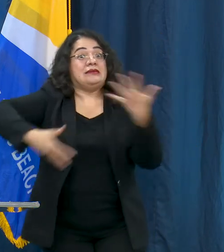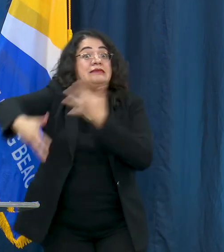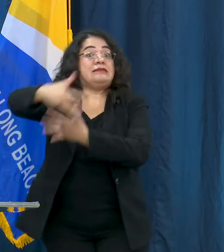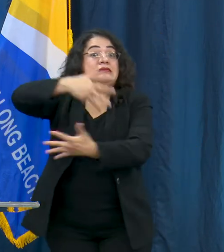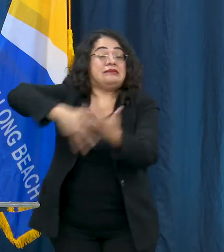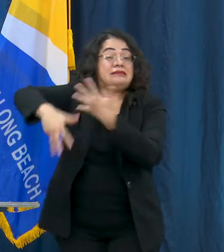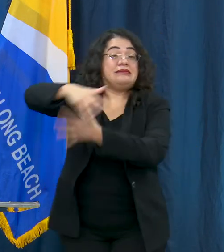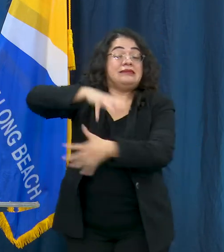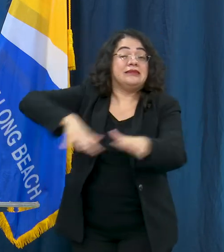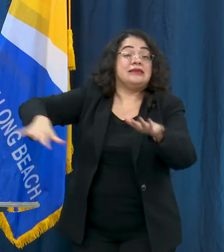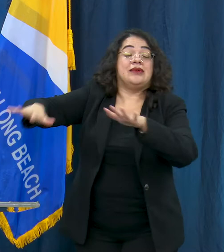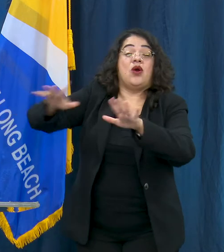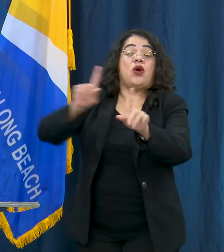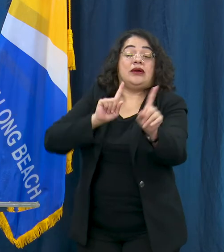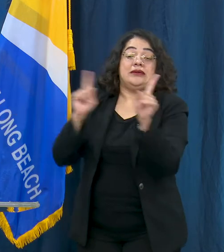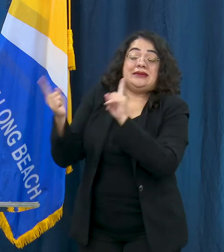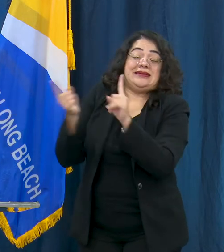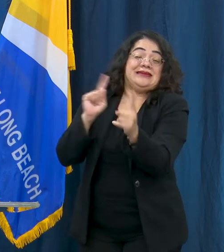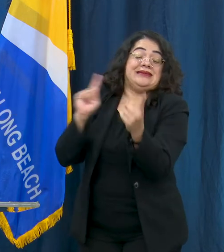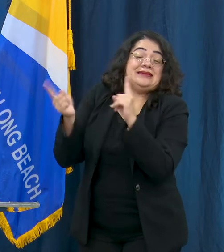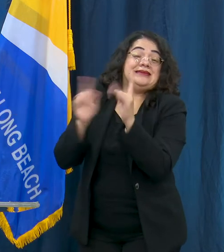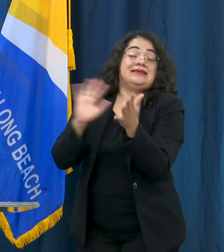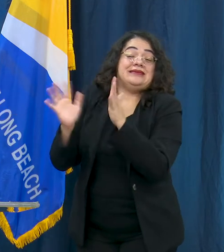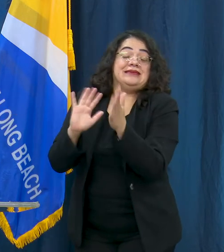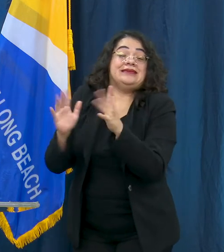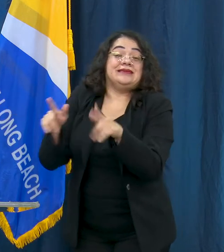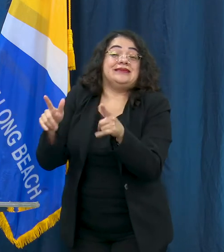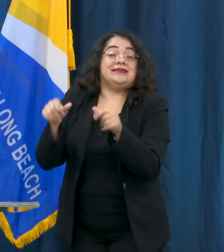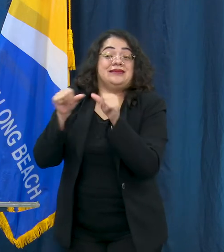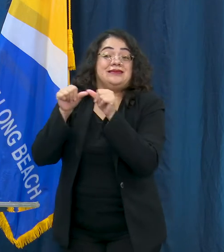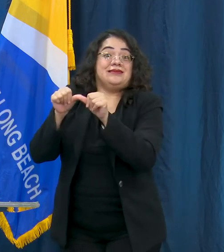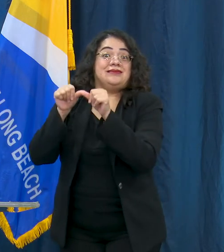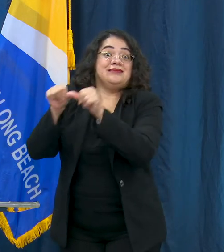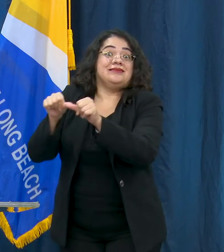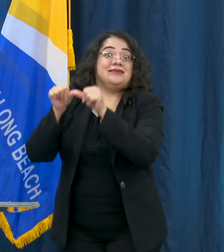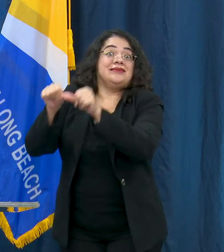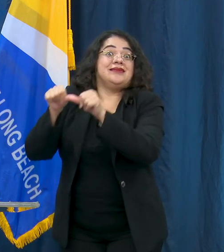increases your risk and be sure to keep in mind that even if you're not showing